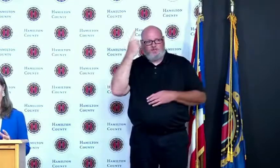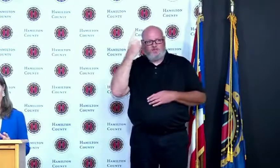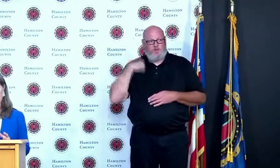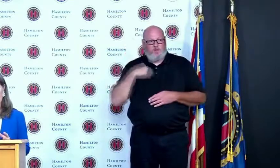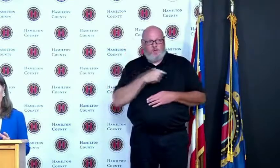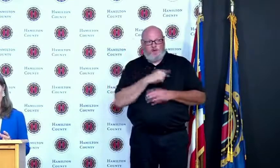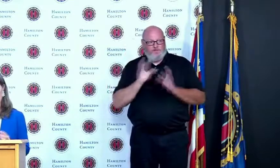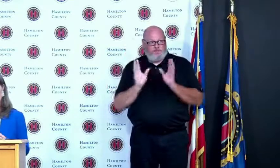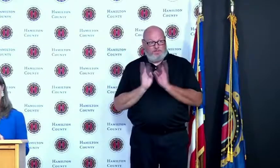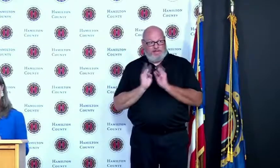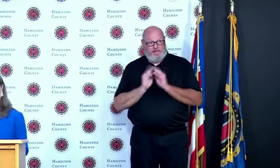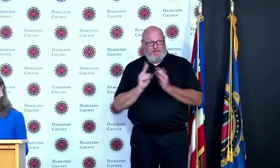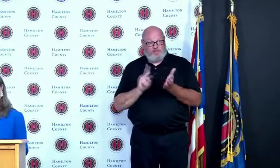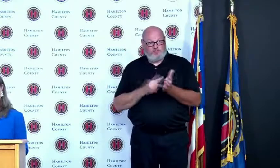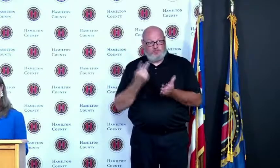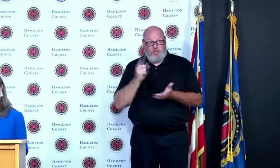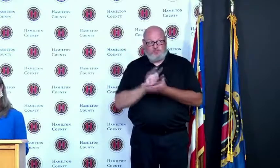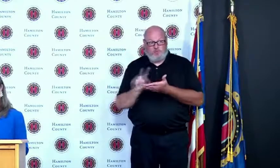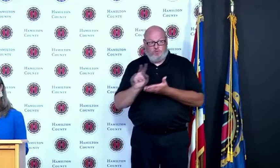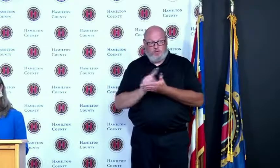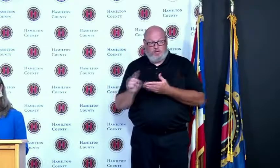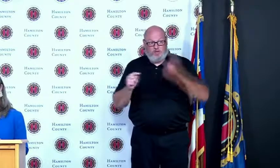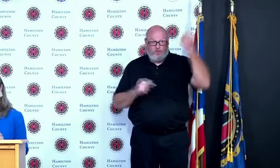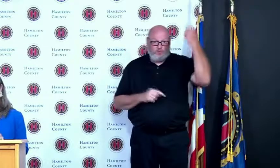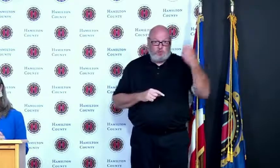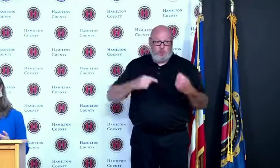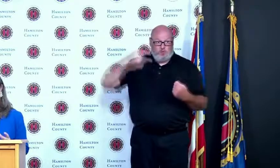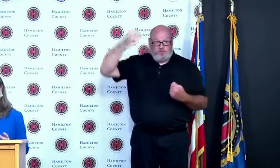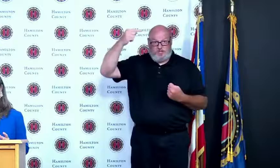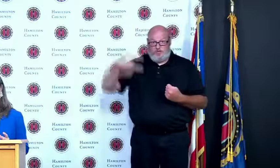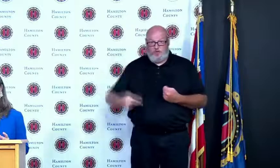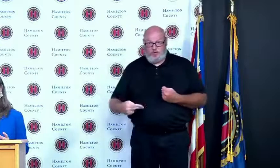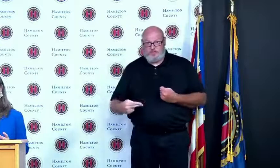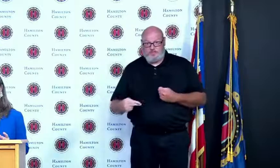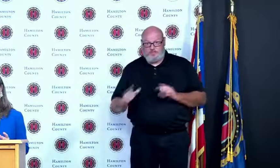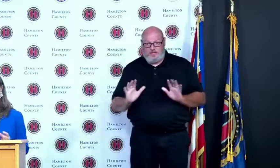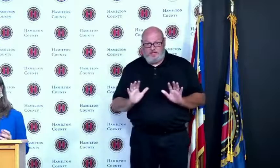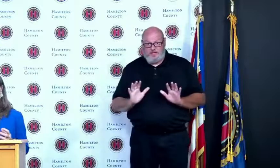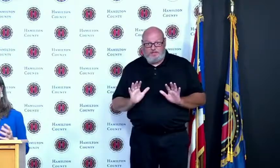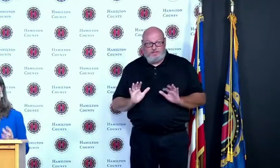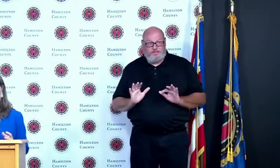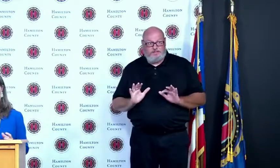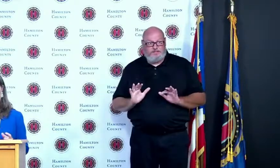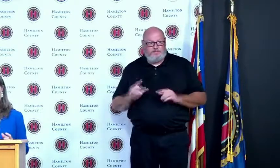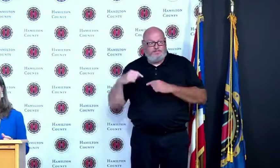Tuesdays and we meet on Thursdays and so what I was describing earlier about the work continuing